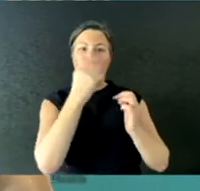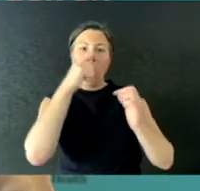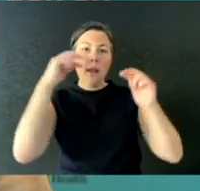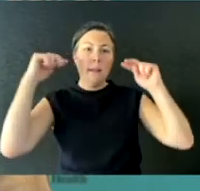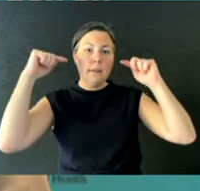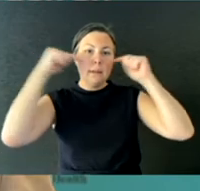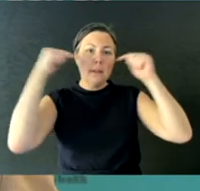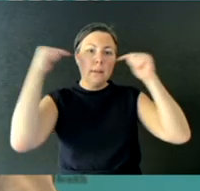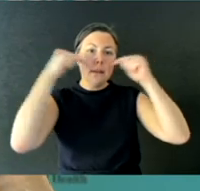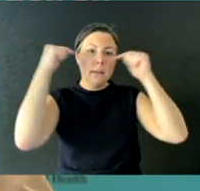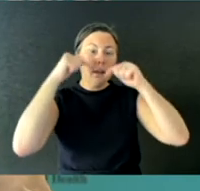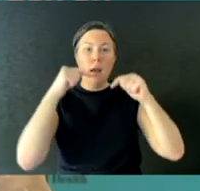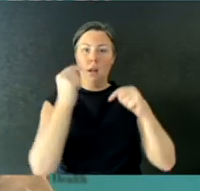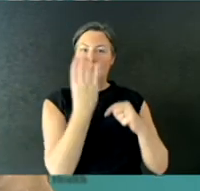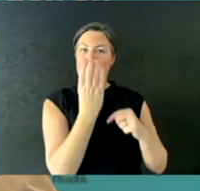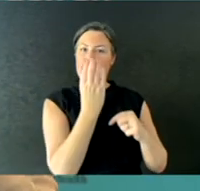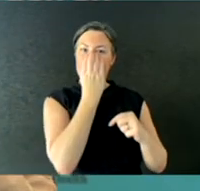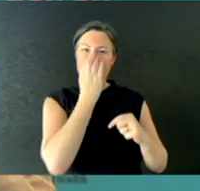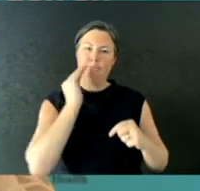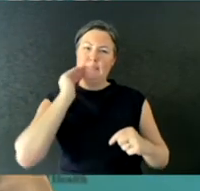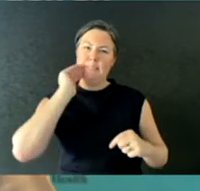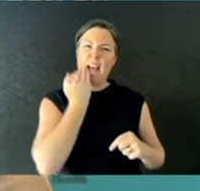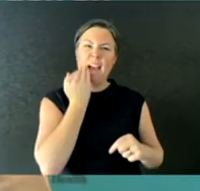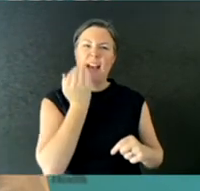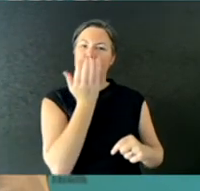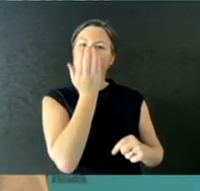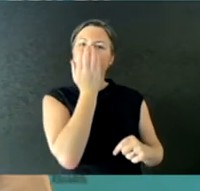air leaks either- usually around the chin or up around the bridge of the nose.